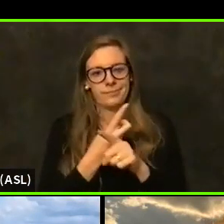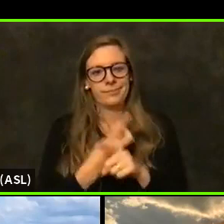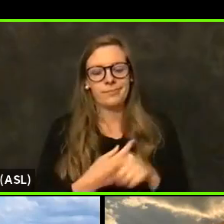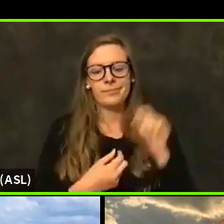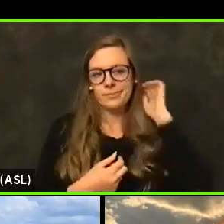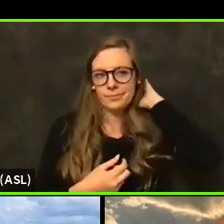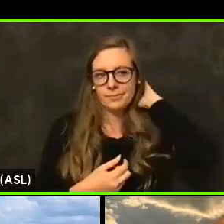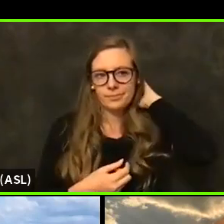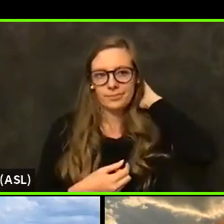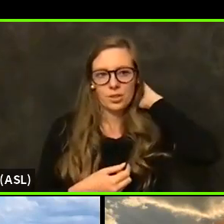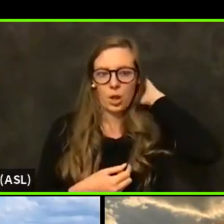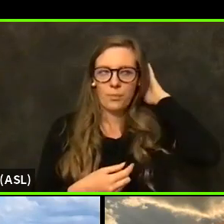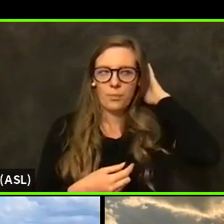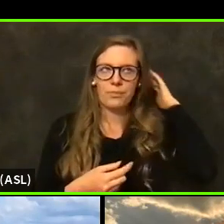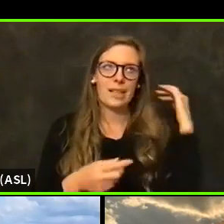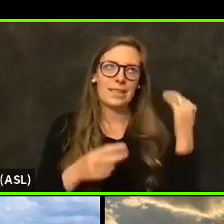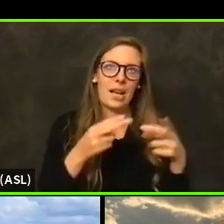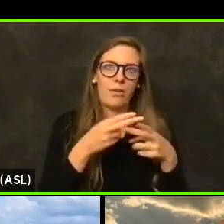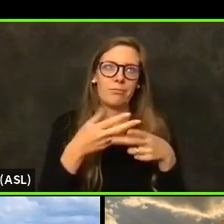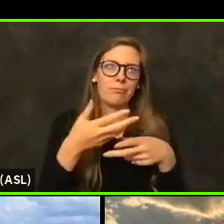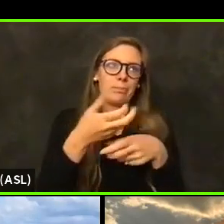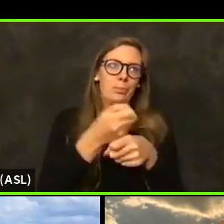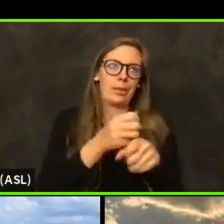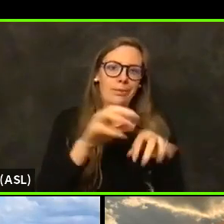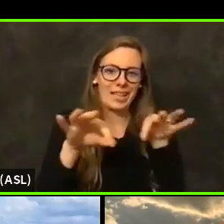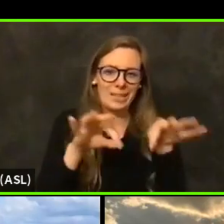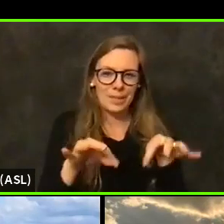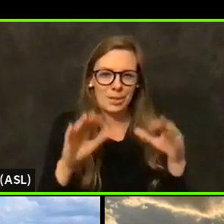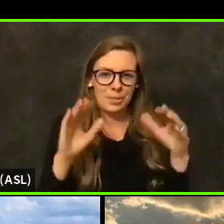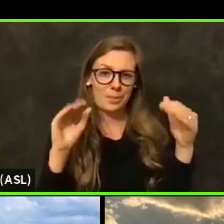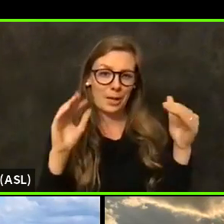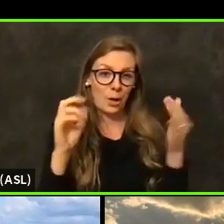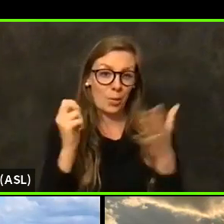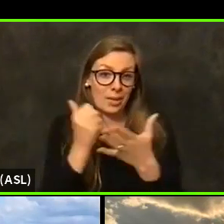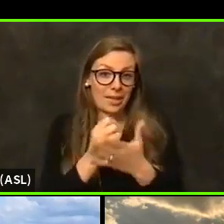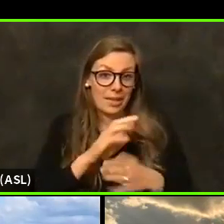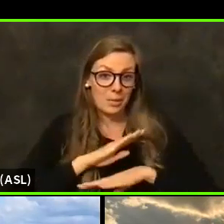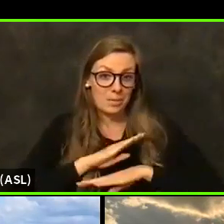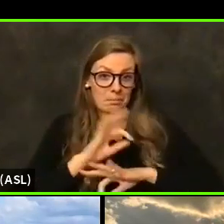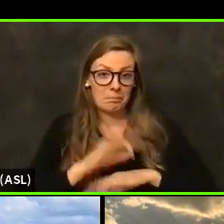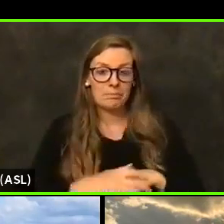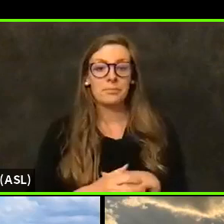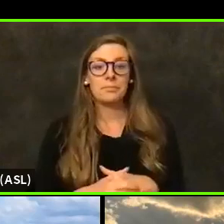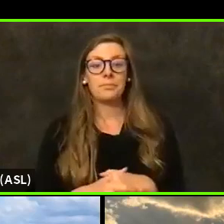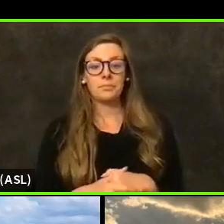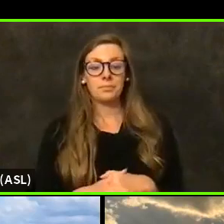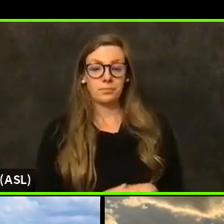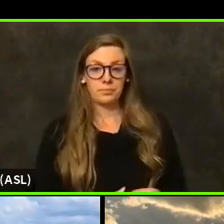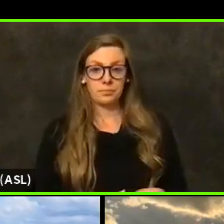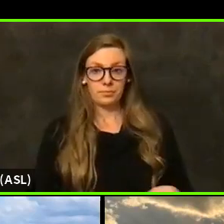That's a quick explanation, but I hope that that suffices for now and then.